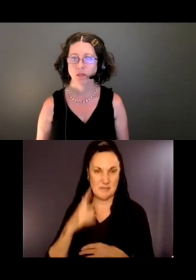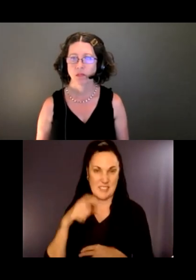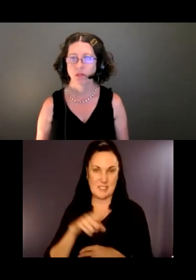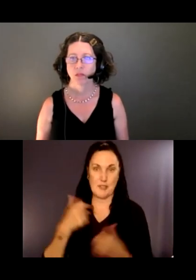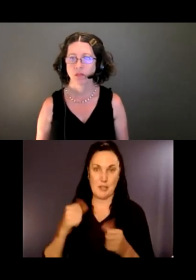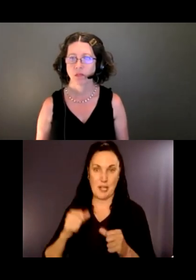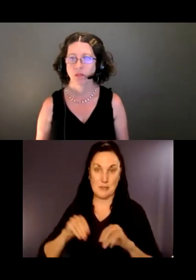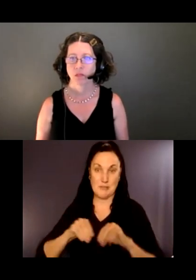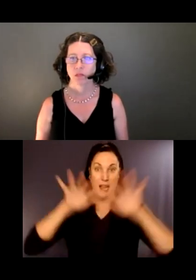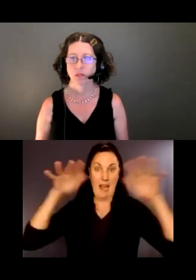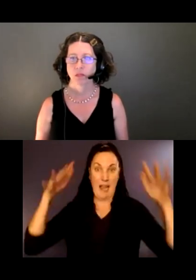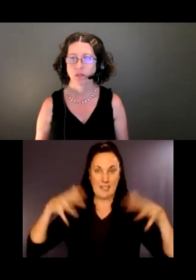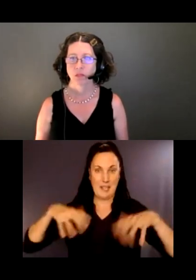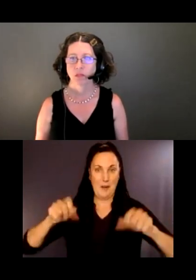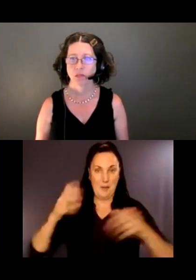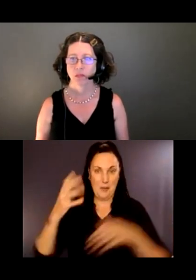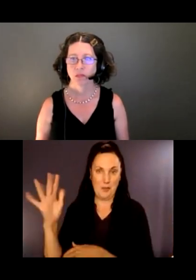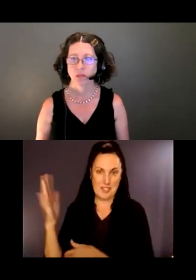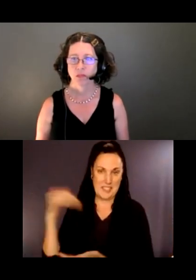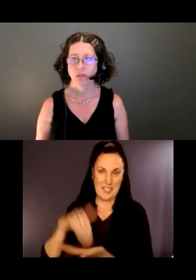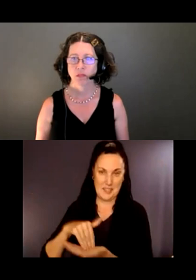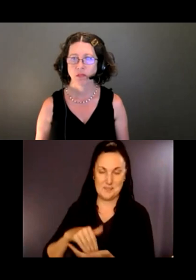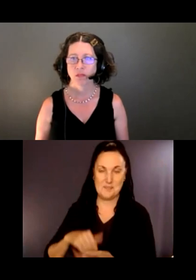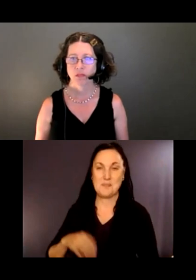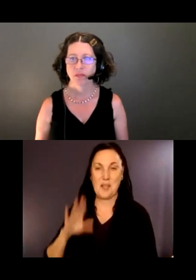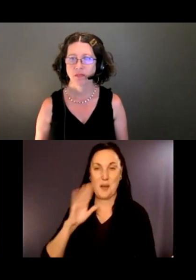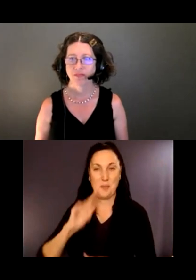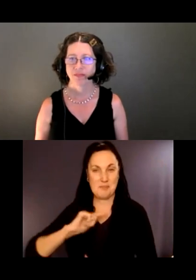So there will be a lot of information about restoration.